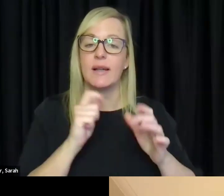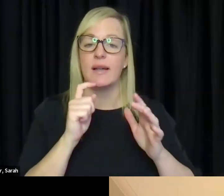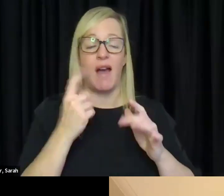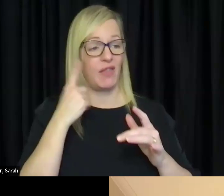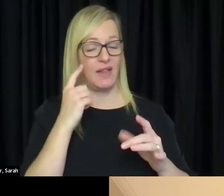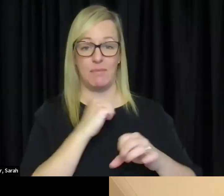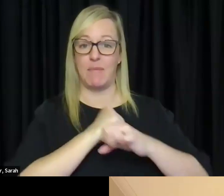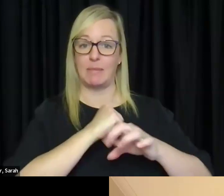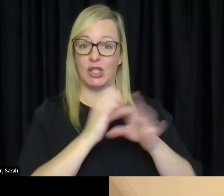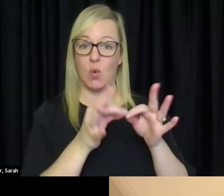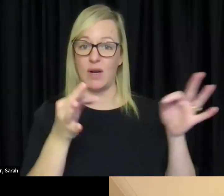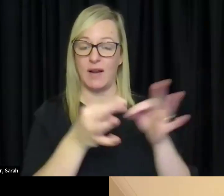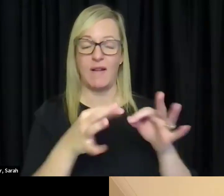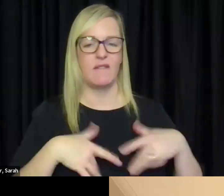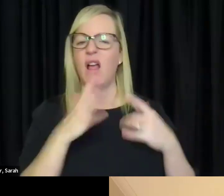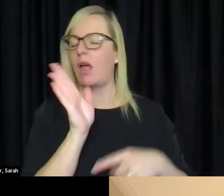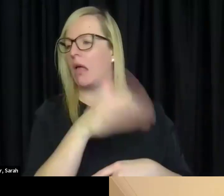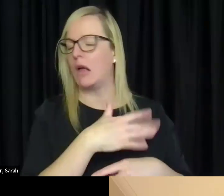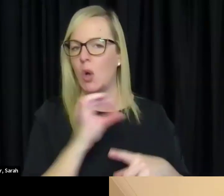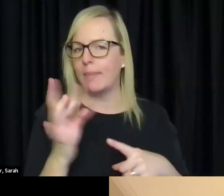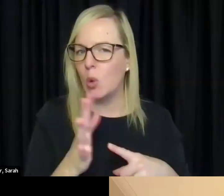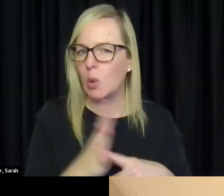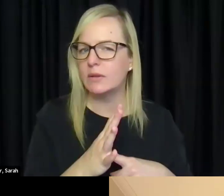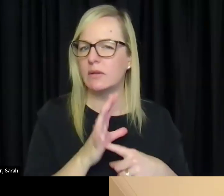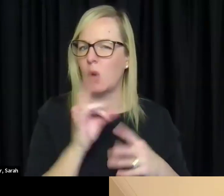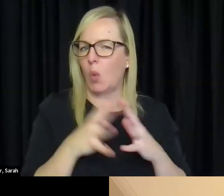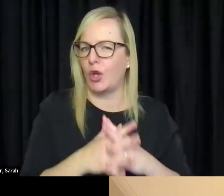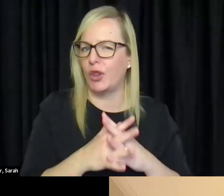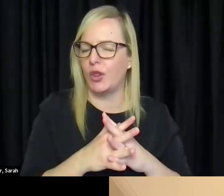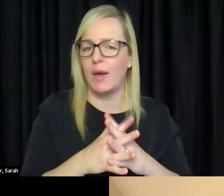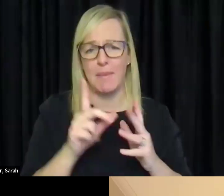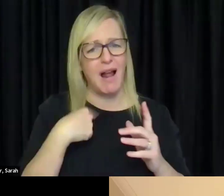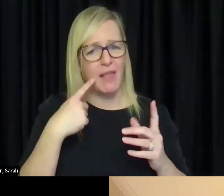it or not realise the importance of it when there are plenty of people with disability